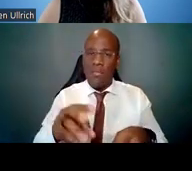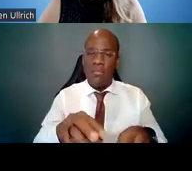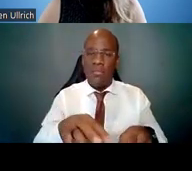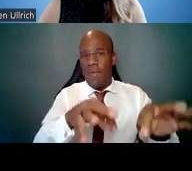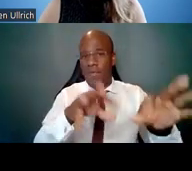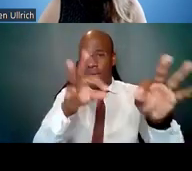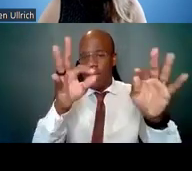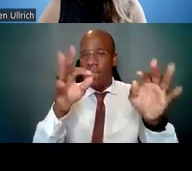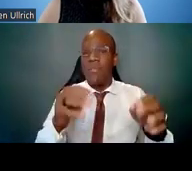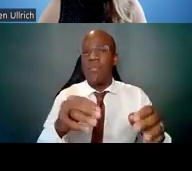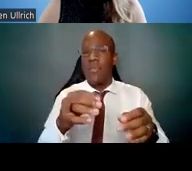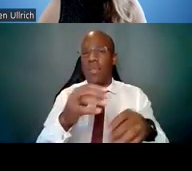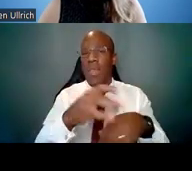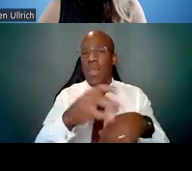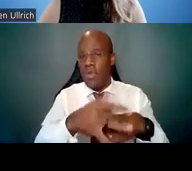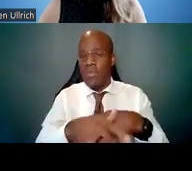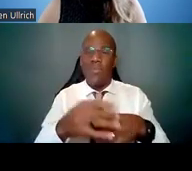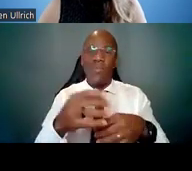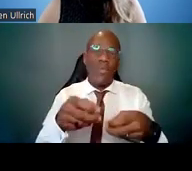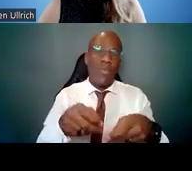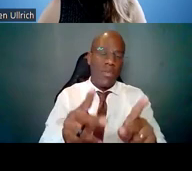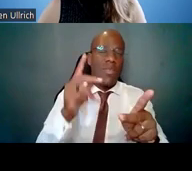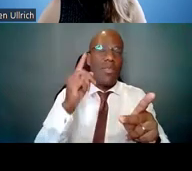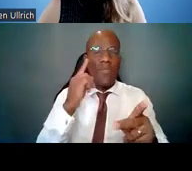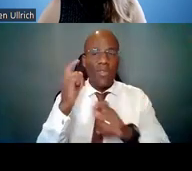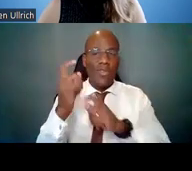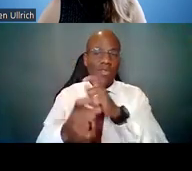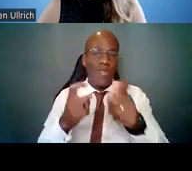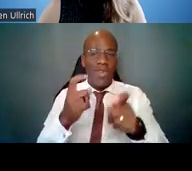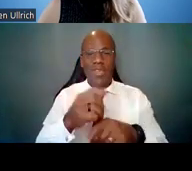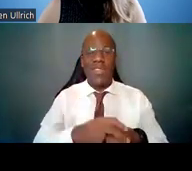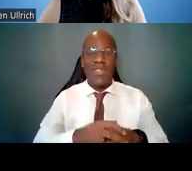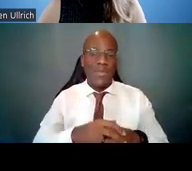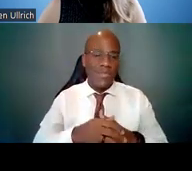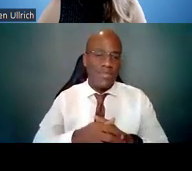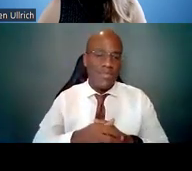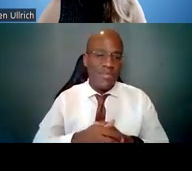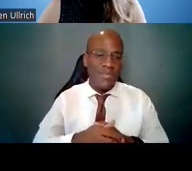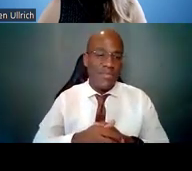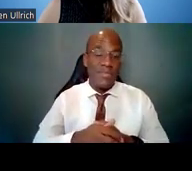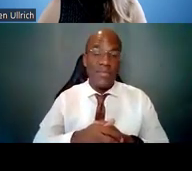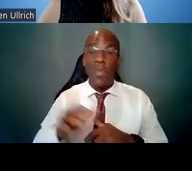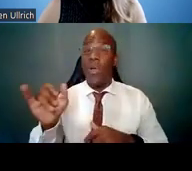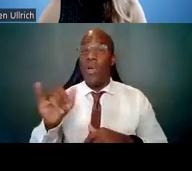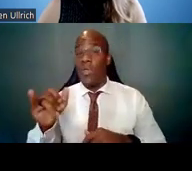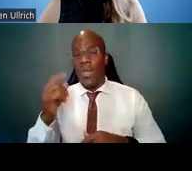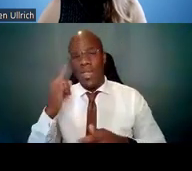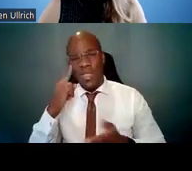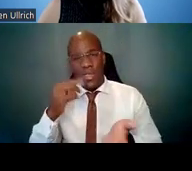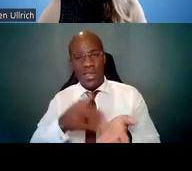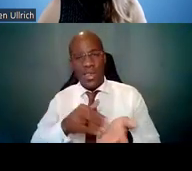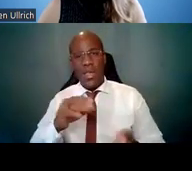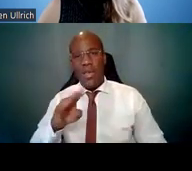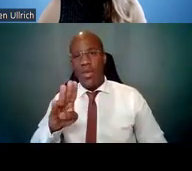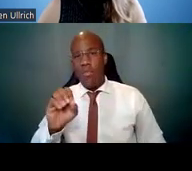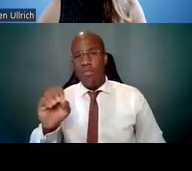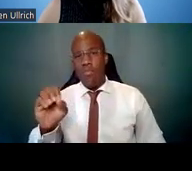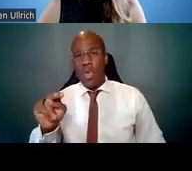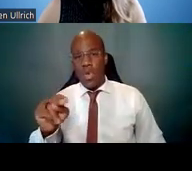And in addition to that, I think it was Dr. Boone who talked about Matchmaker,